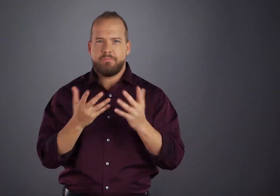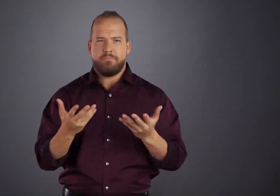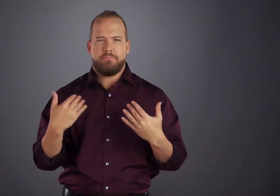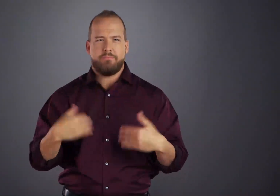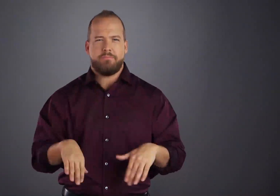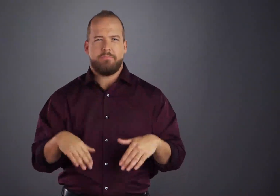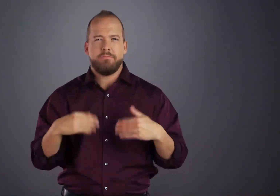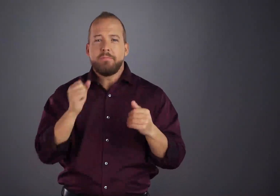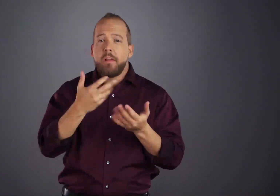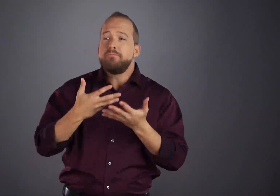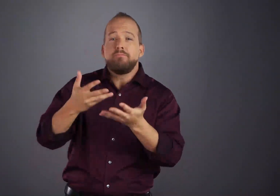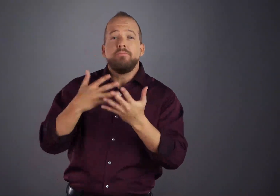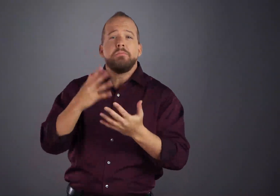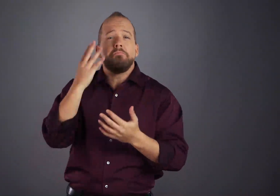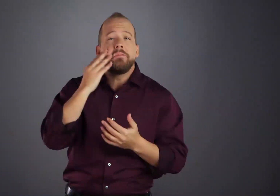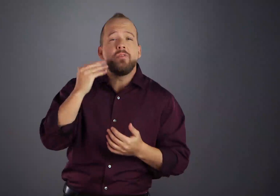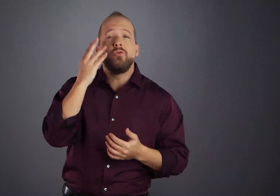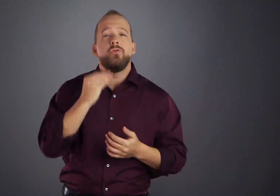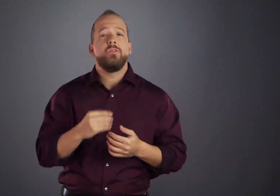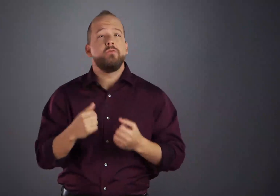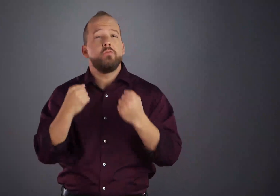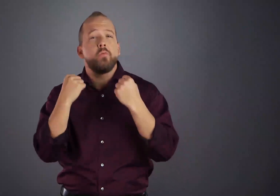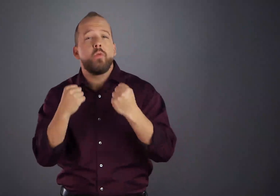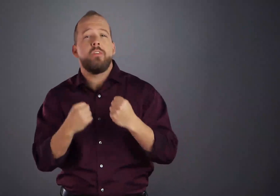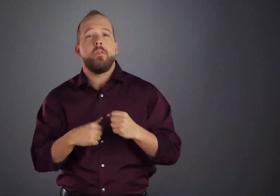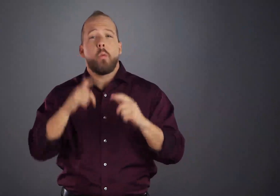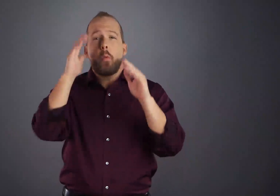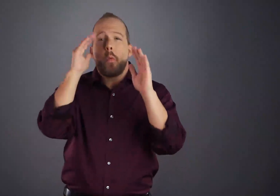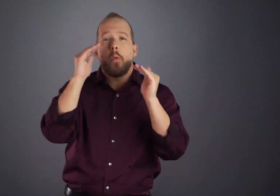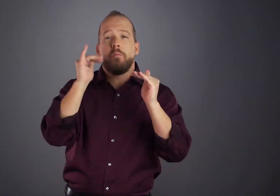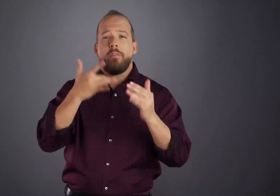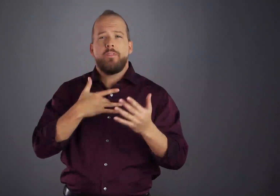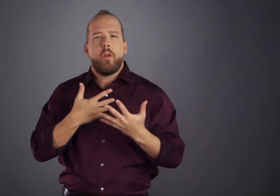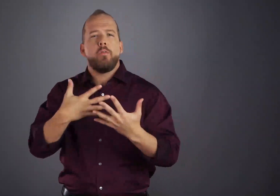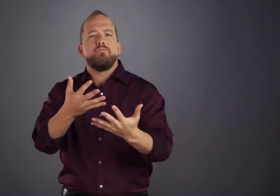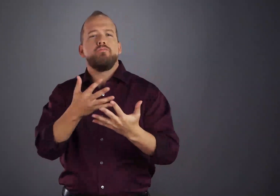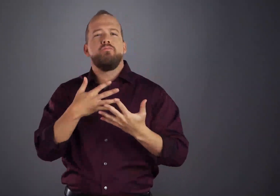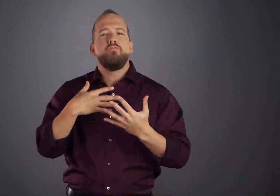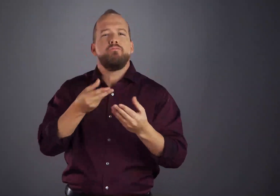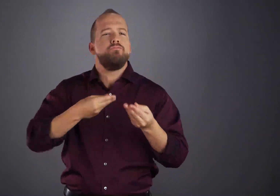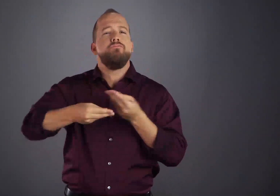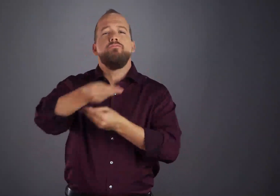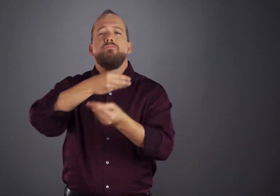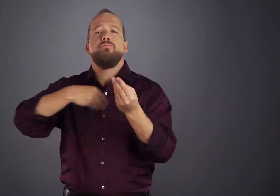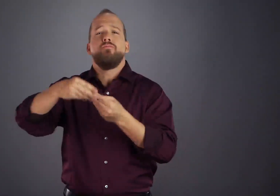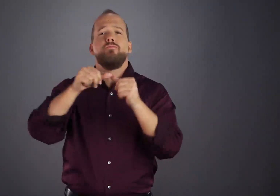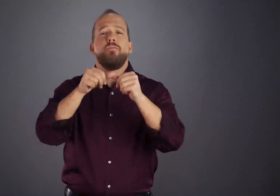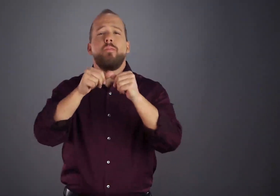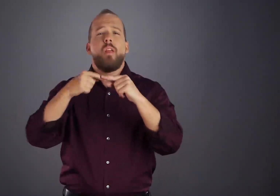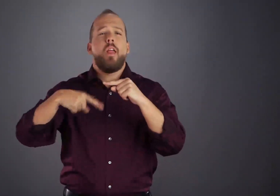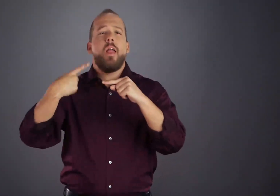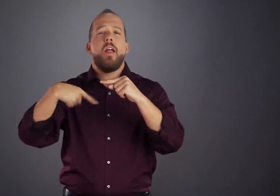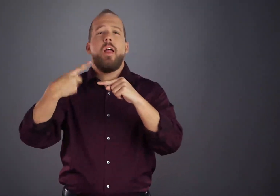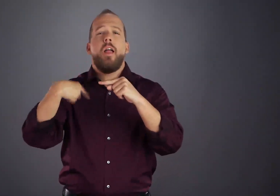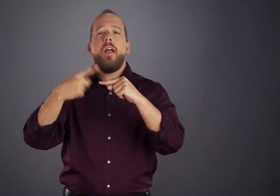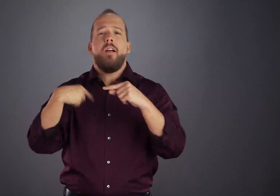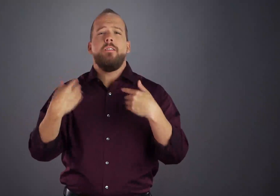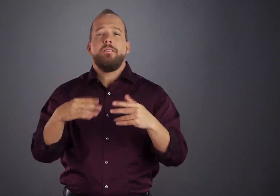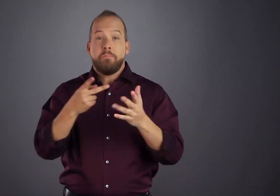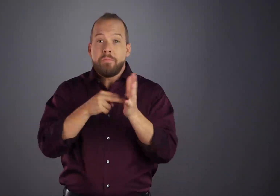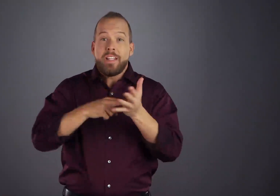In any meeting, anywhere, A.A.'s share experience, strength, and hope with each other,